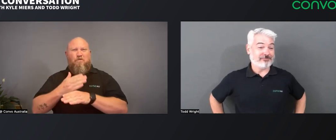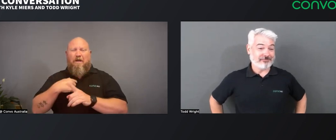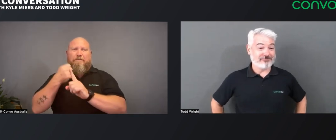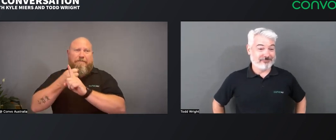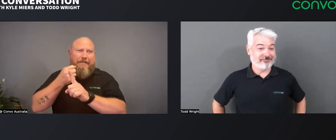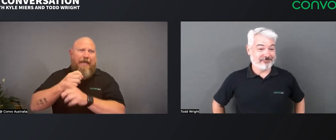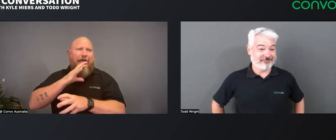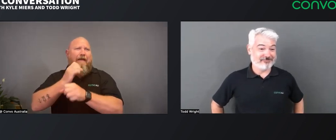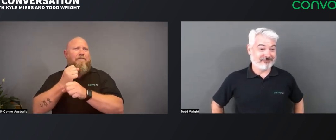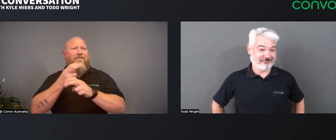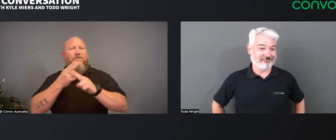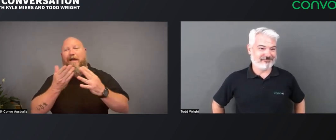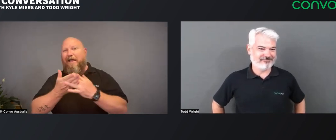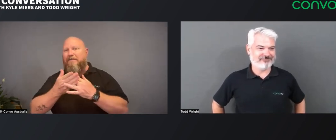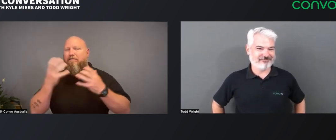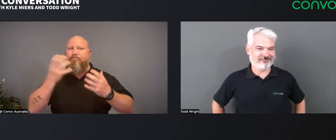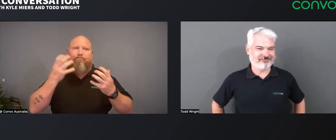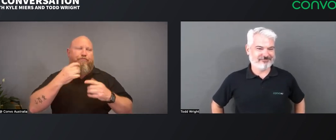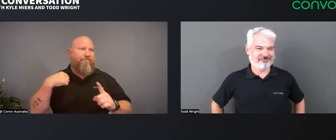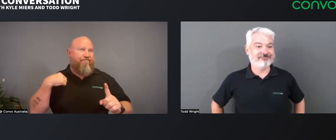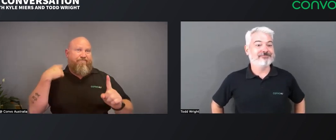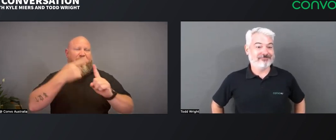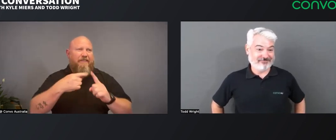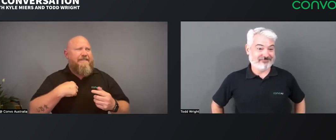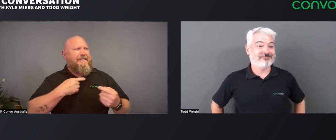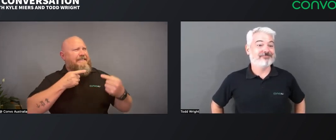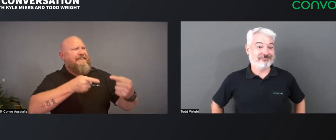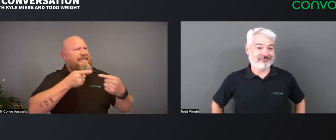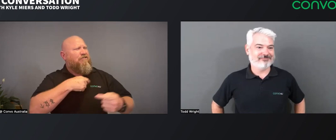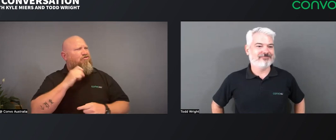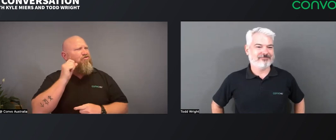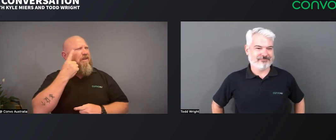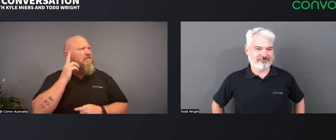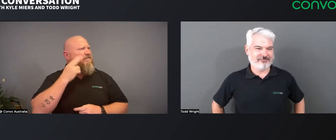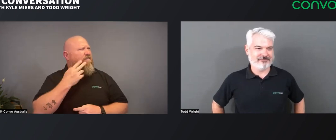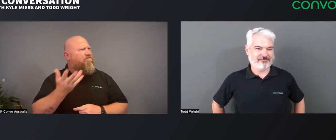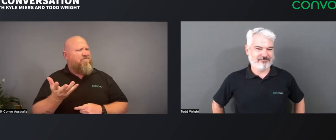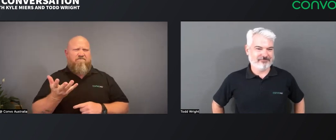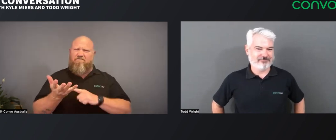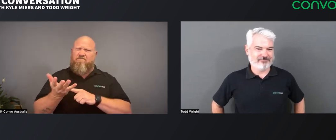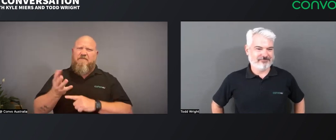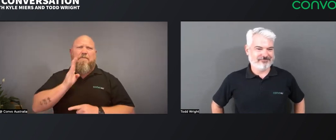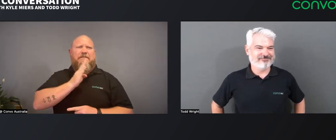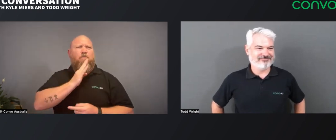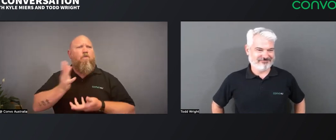In a previous role, when I was advocating for better access for the Deaf community, I saw the struggles and the challenges